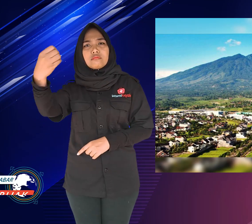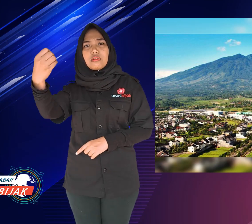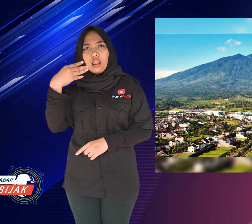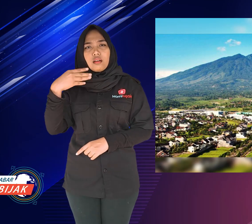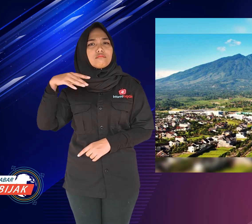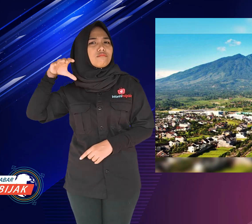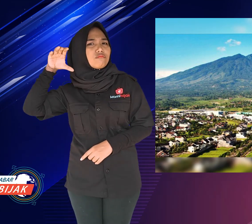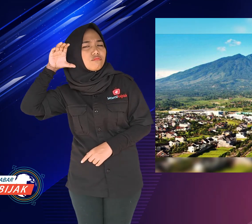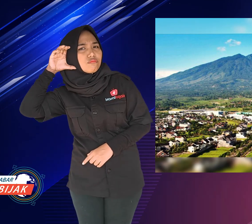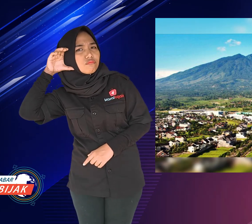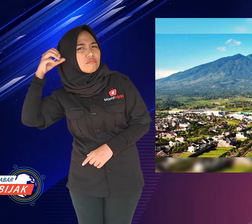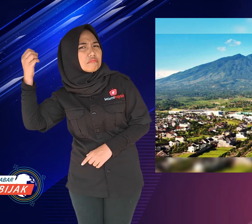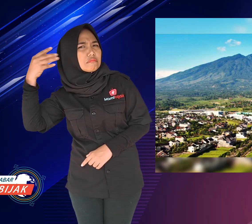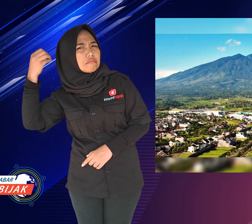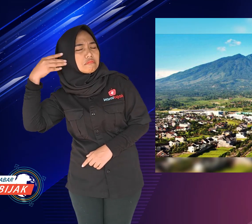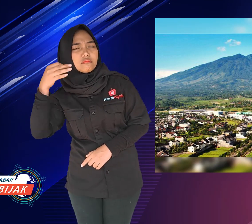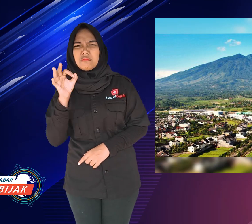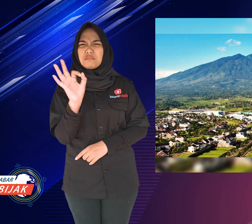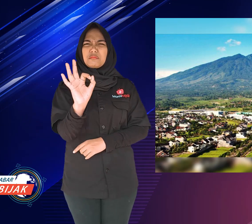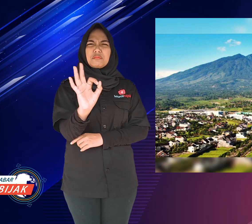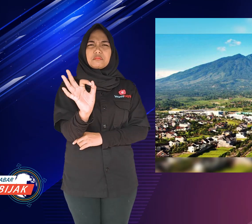did not hear the sound of thumping.